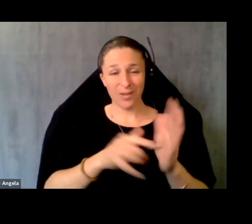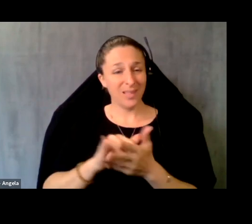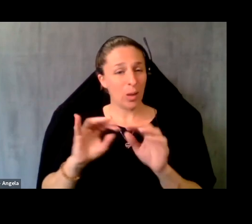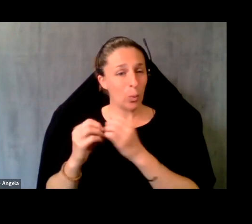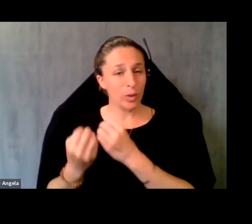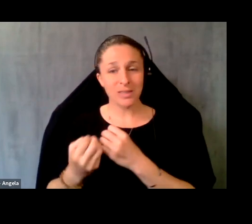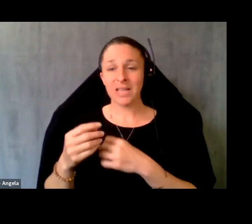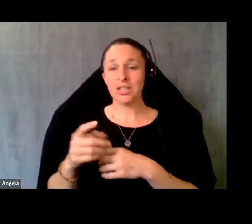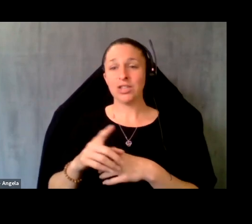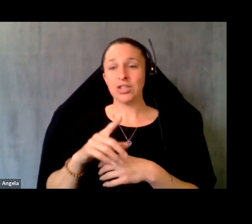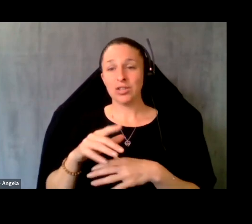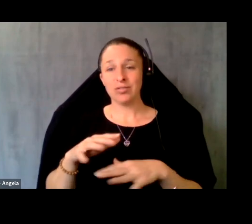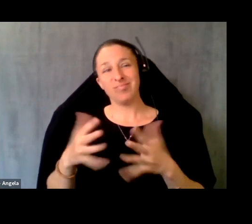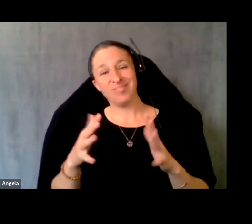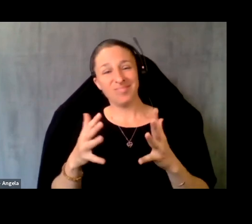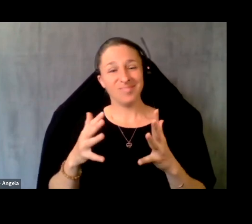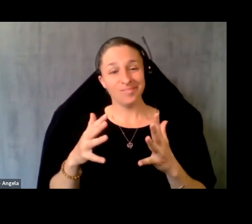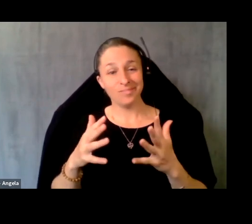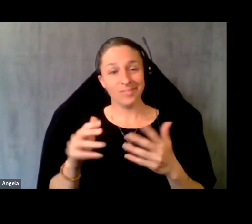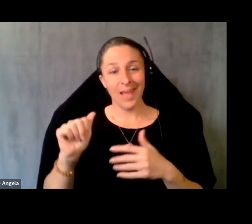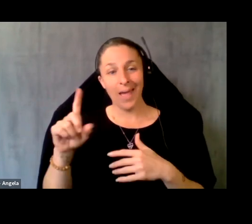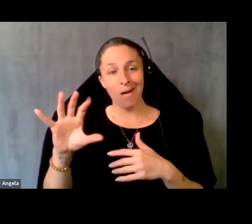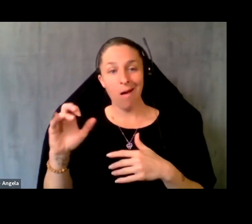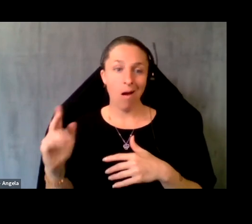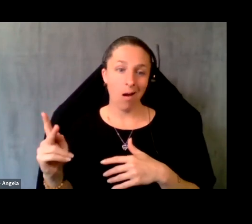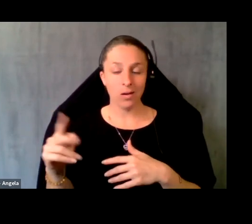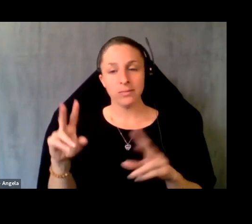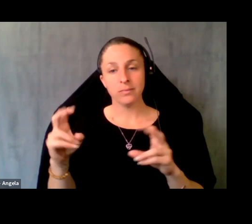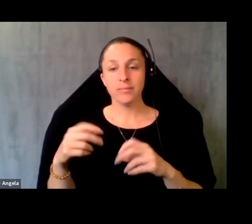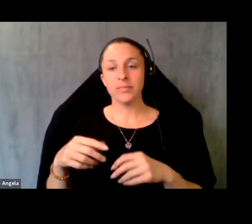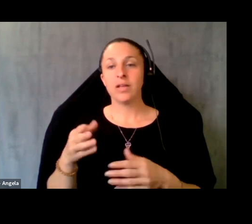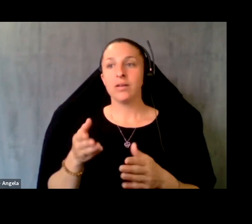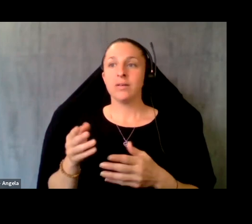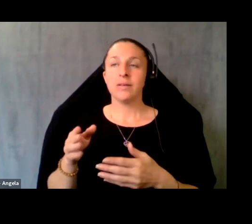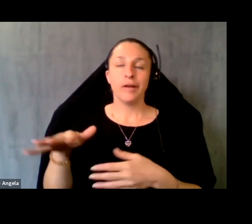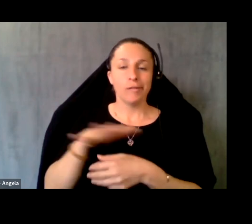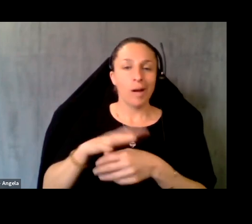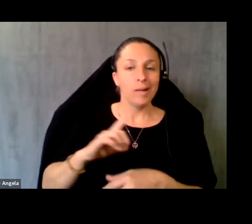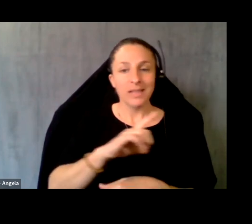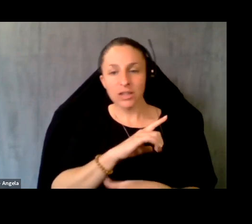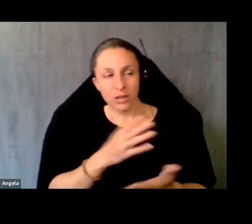really kind of AD hoc. It was around a piece of legislation that was going through the process and